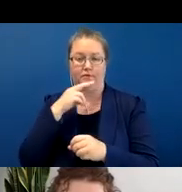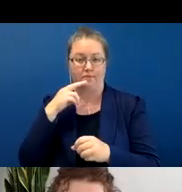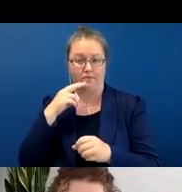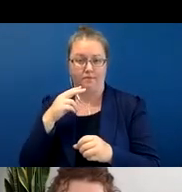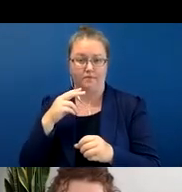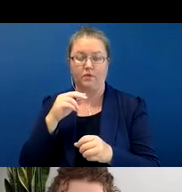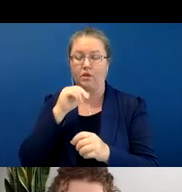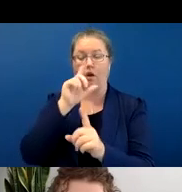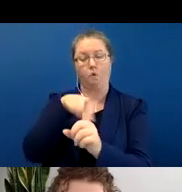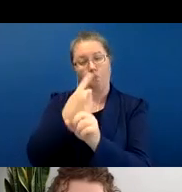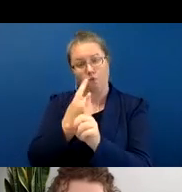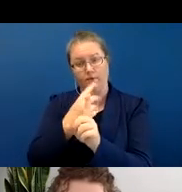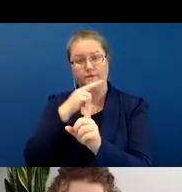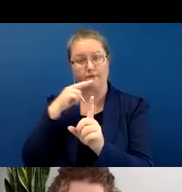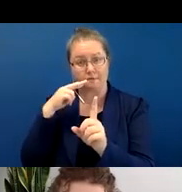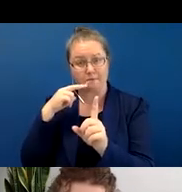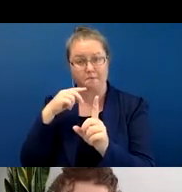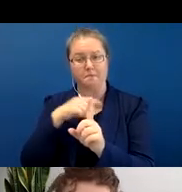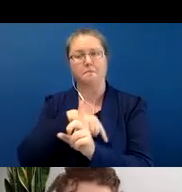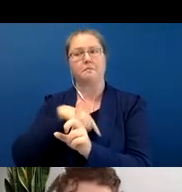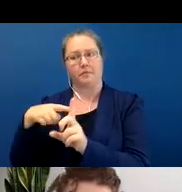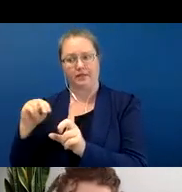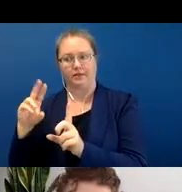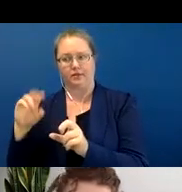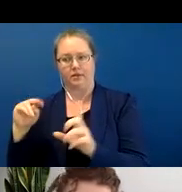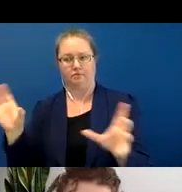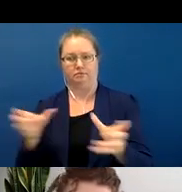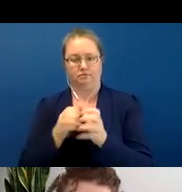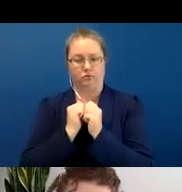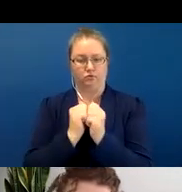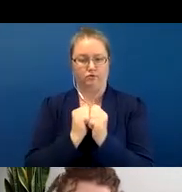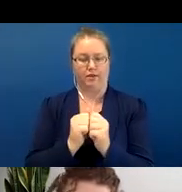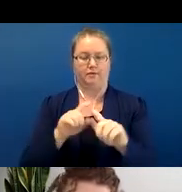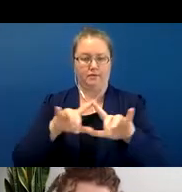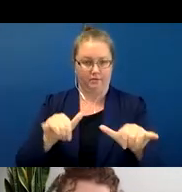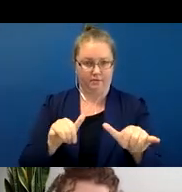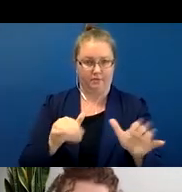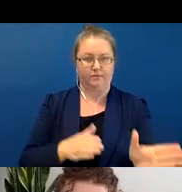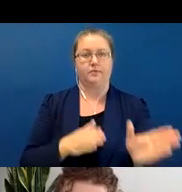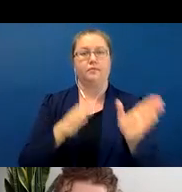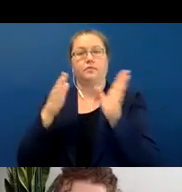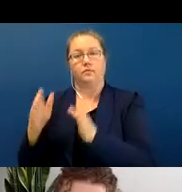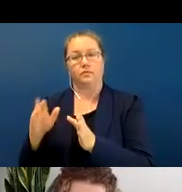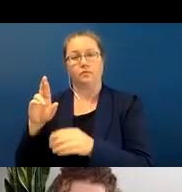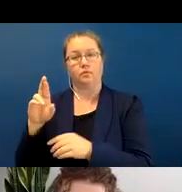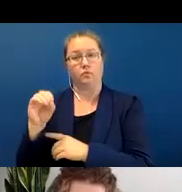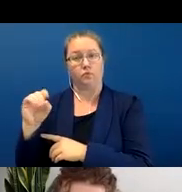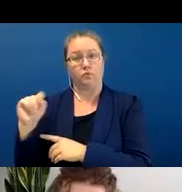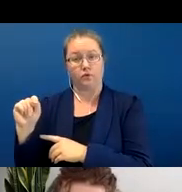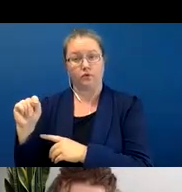verb itself. And then as for root, Aikhenvald describes something called suppletive classificatory